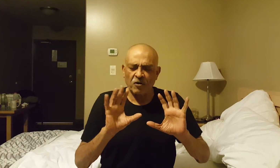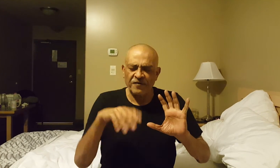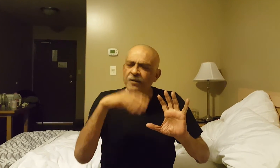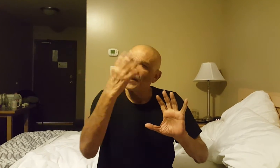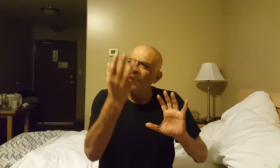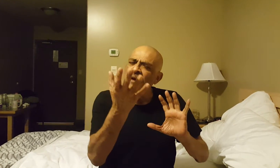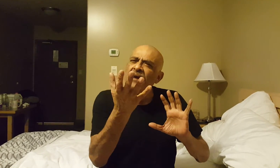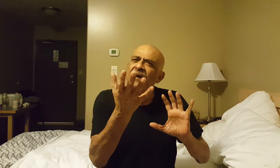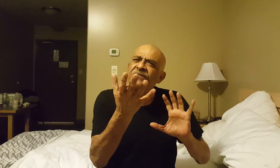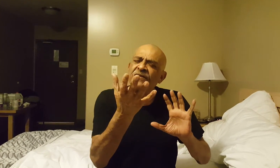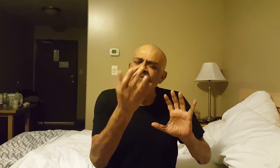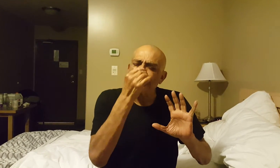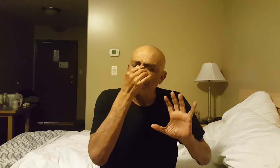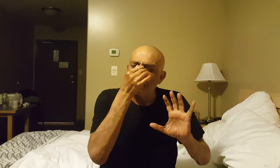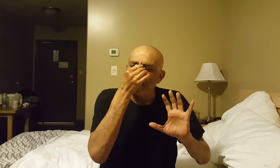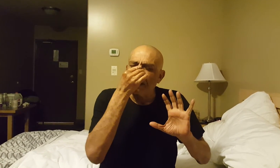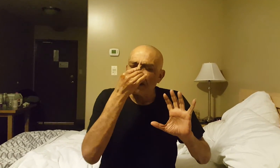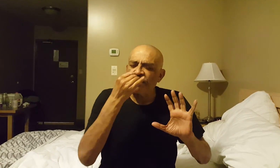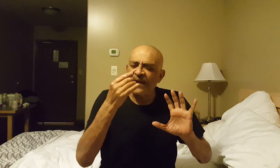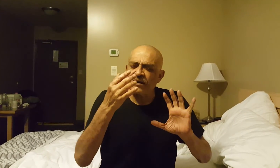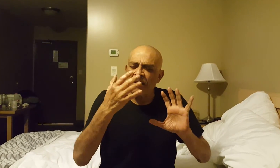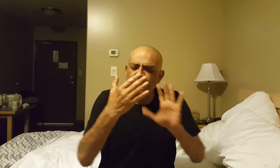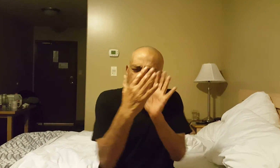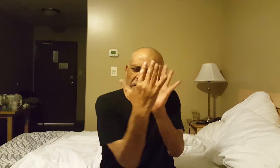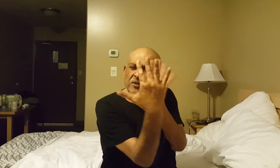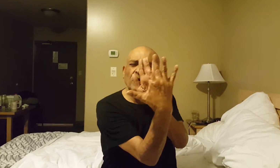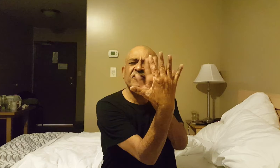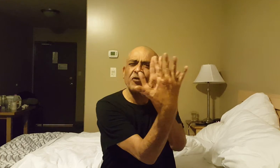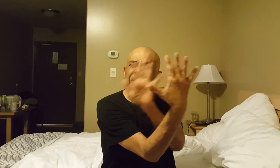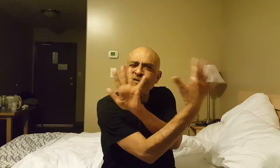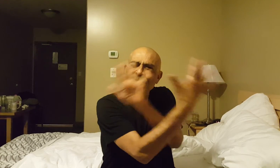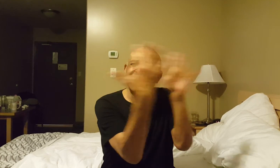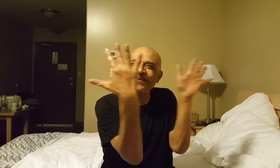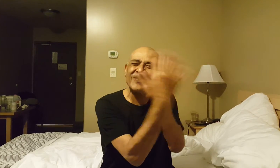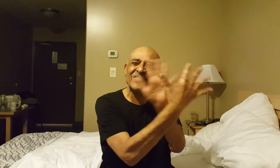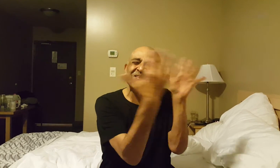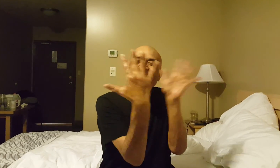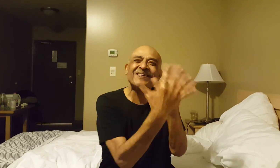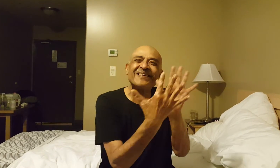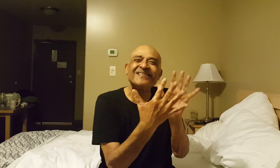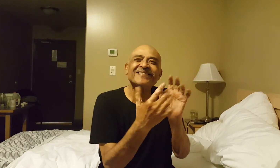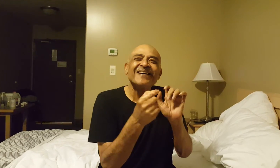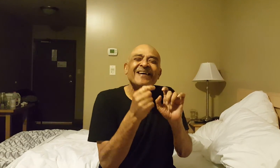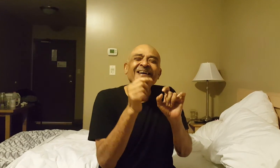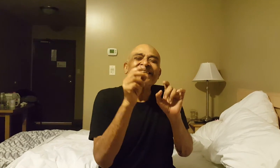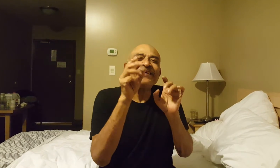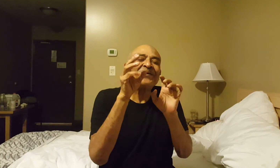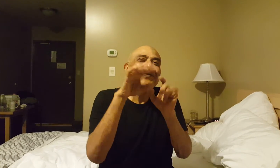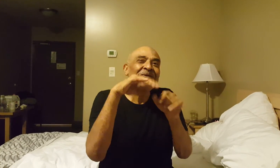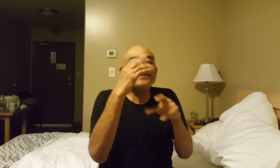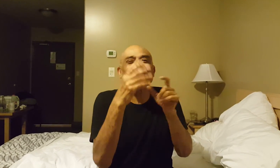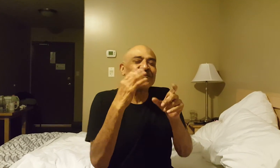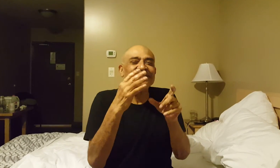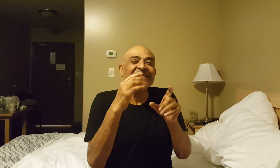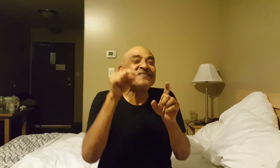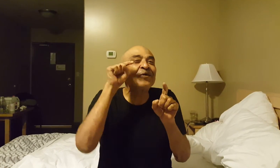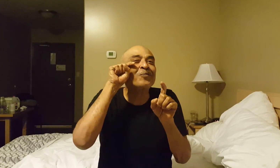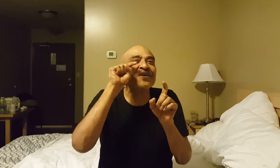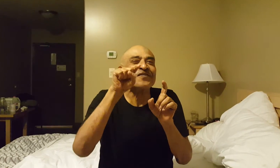of it. It's this: that between those screens, between those screens the only difference is the observer.